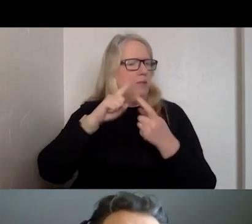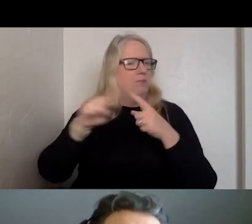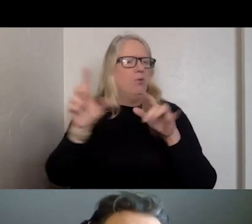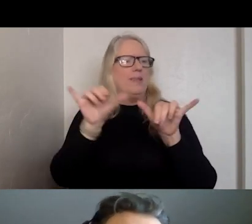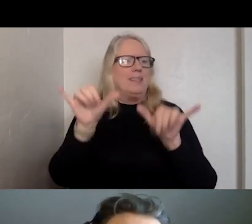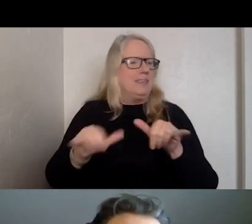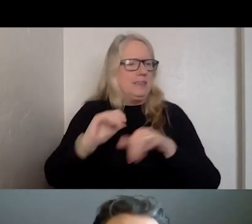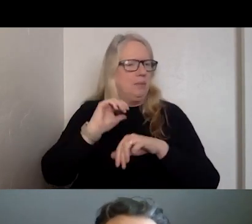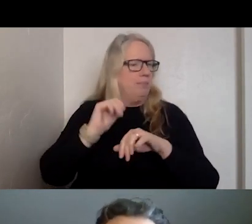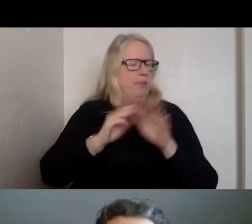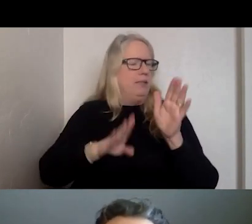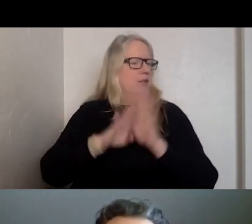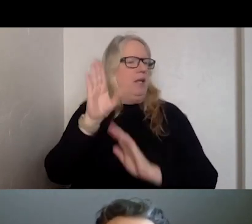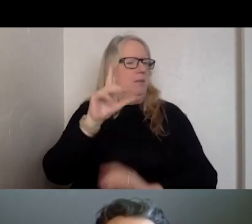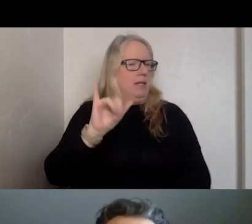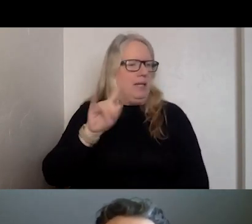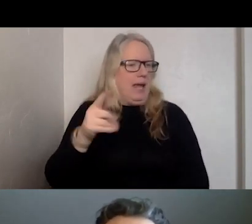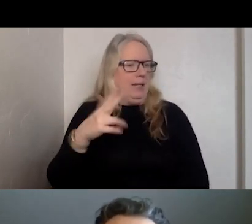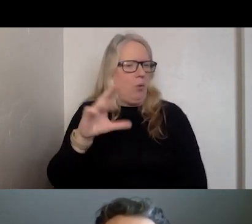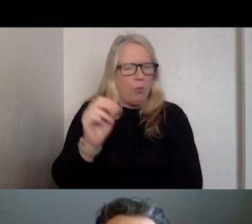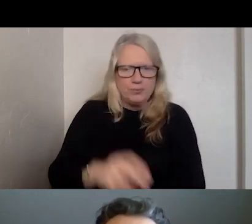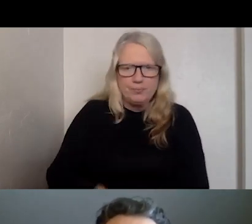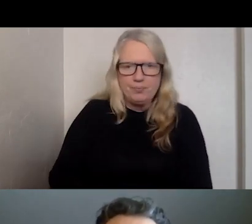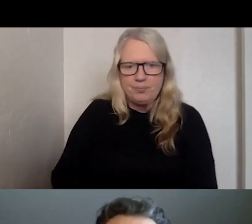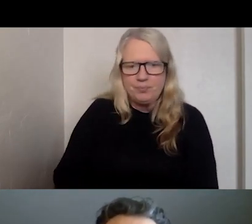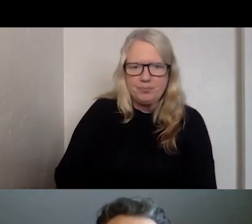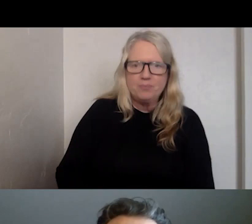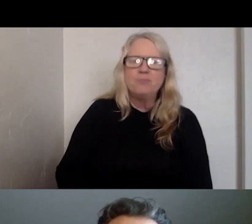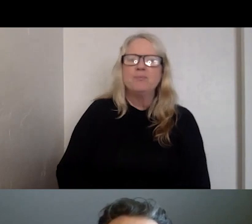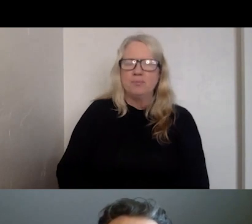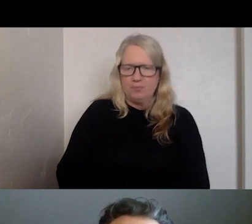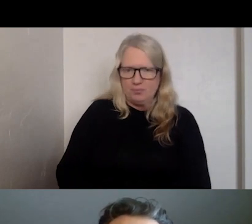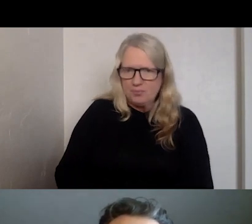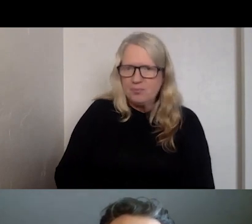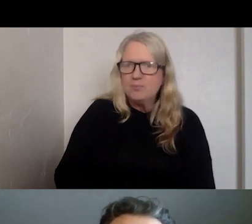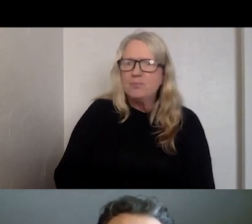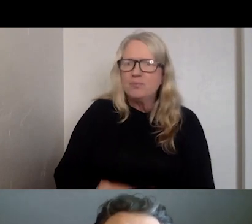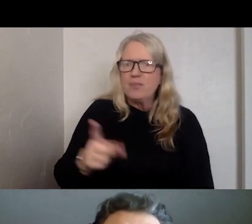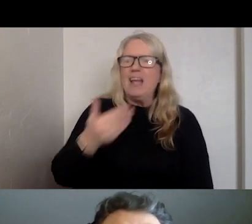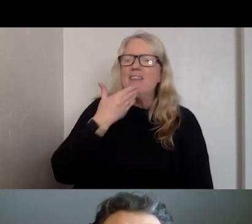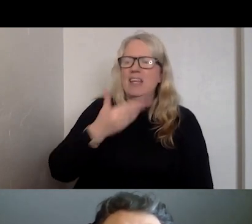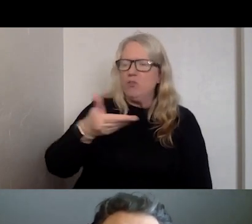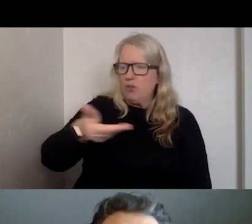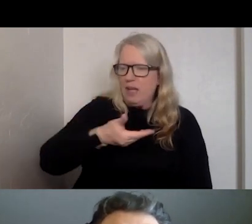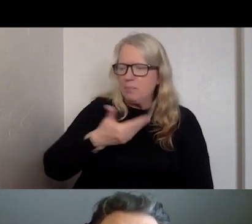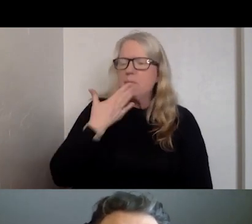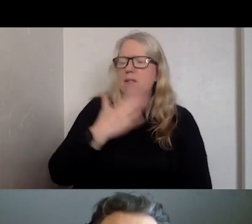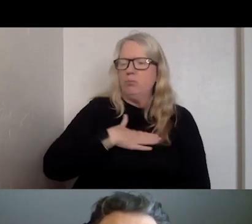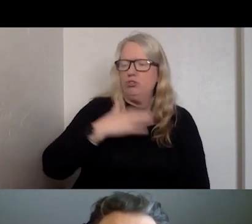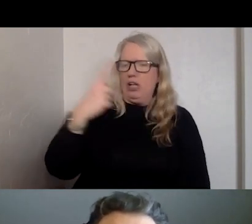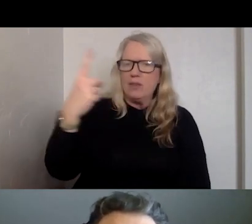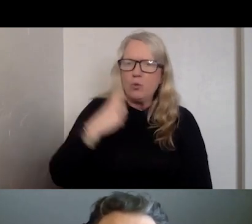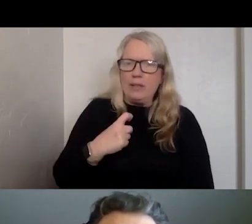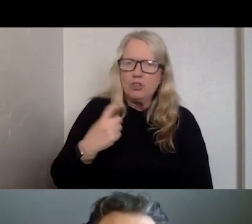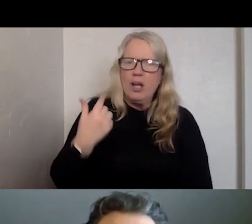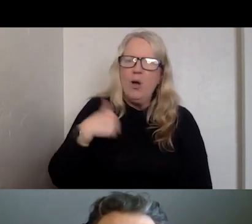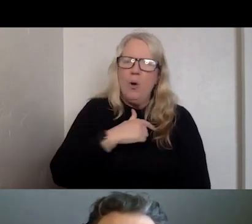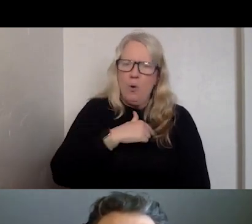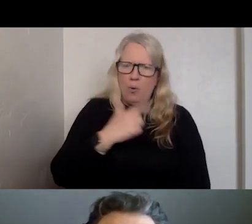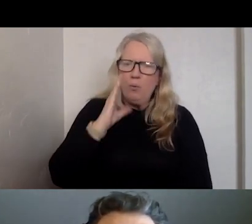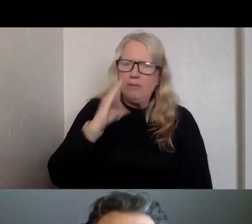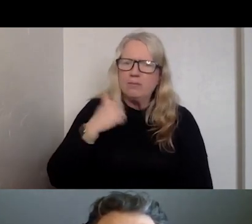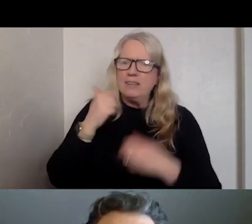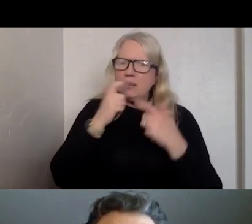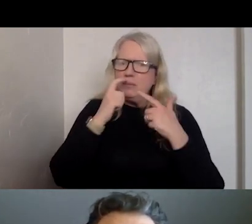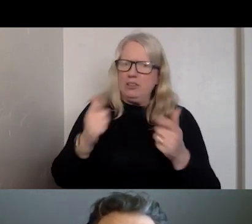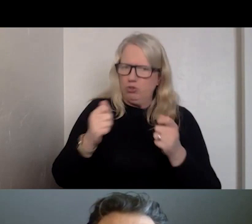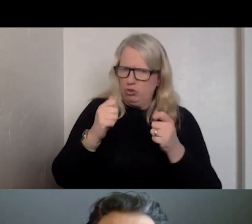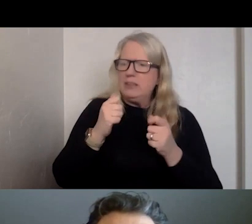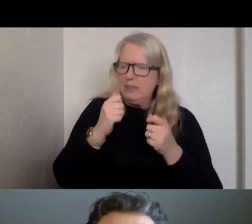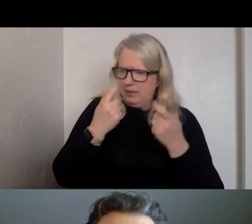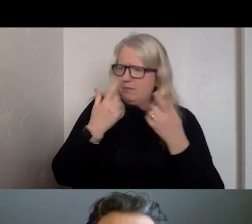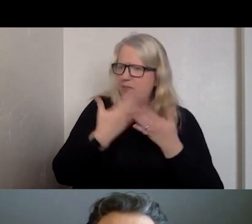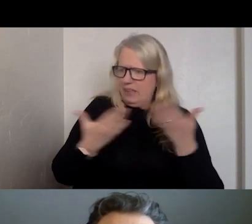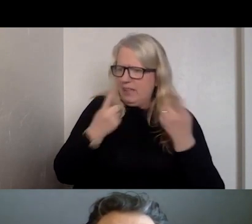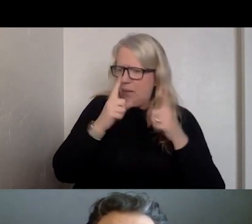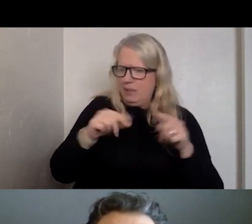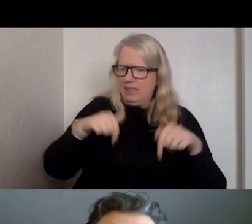: WE HAVE INTERESTING INITIATIVES IN IDAHO, BUT WE ARE IN NO